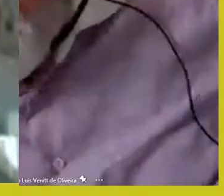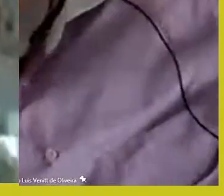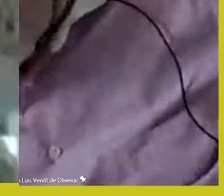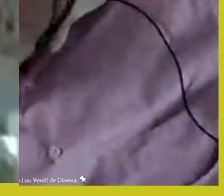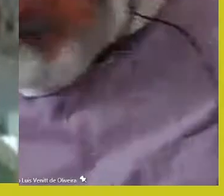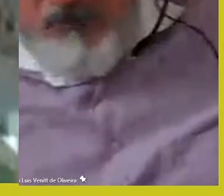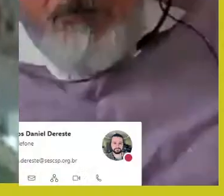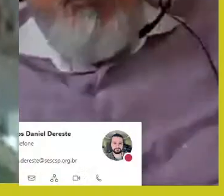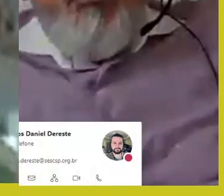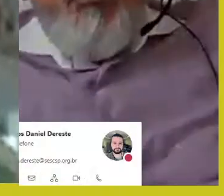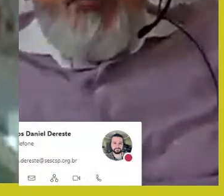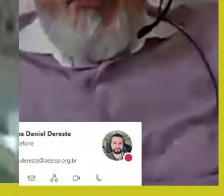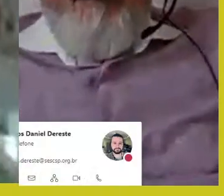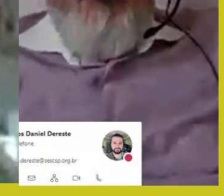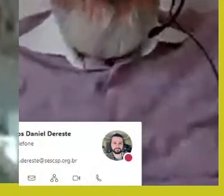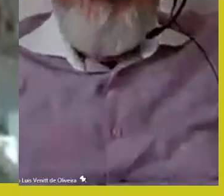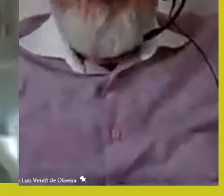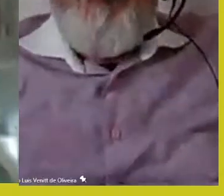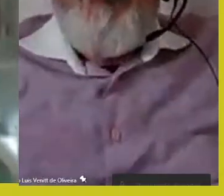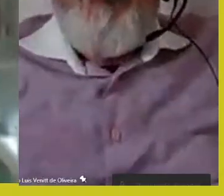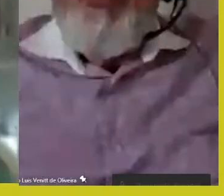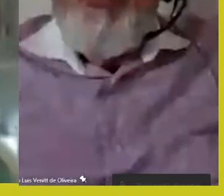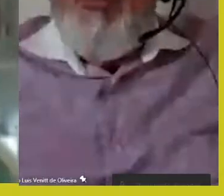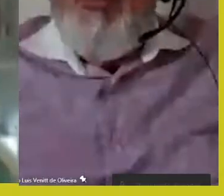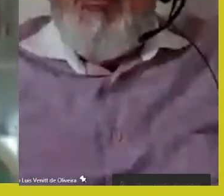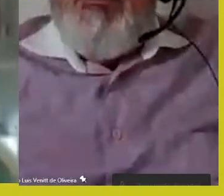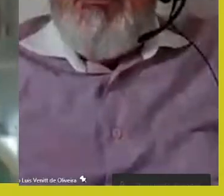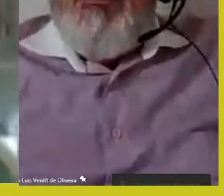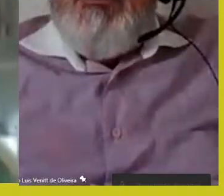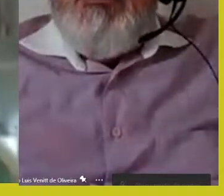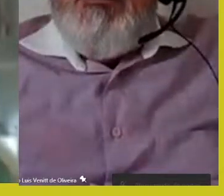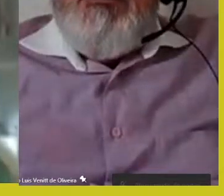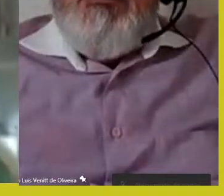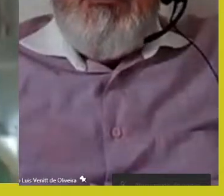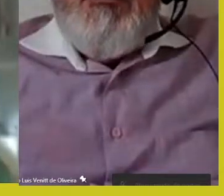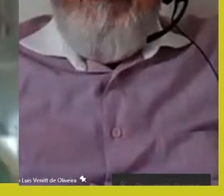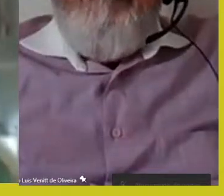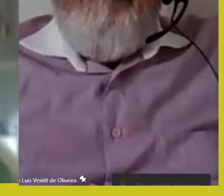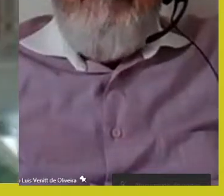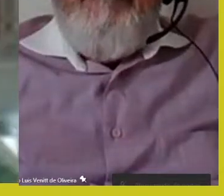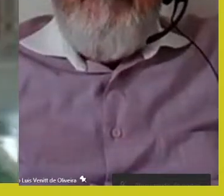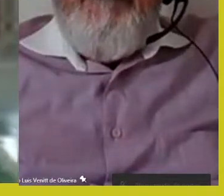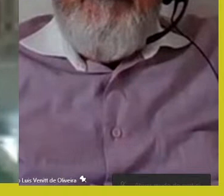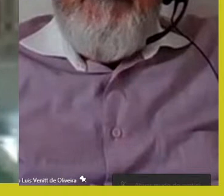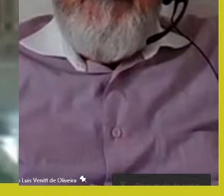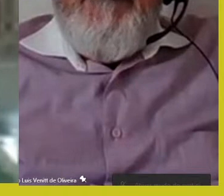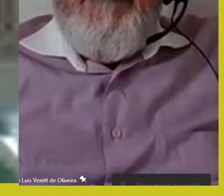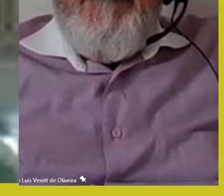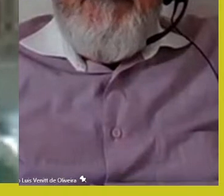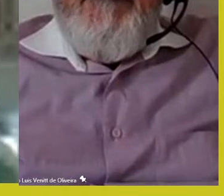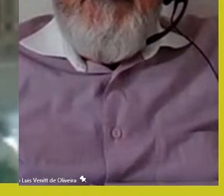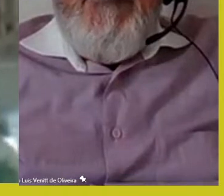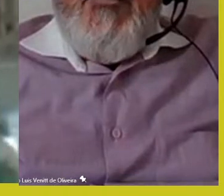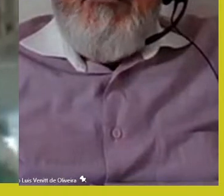What about Parintins’ ox? Who’s to say those cunhãs